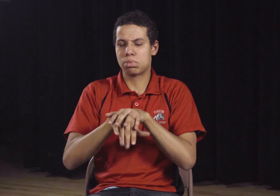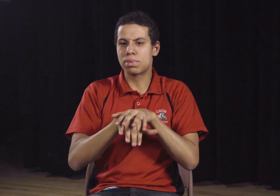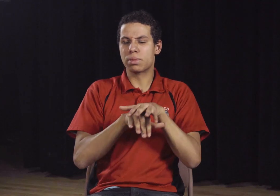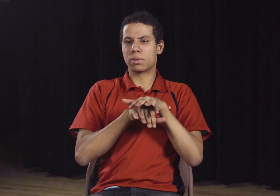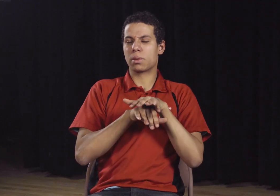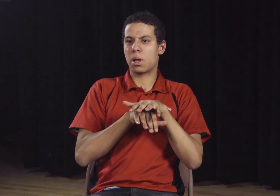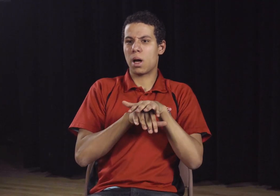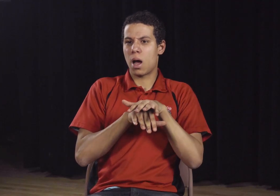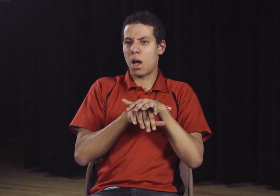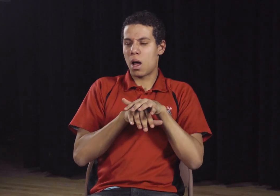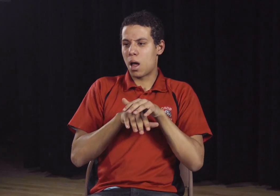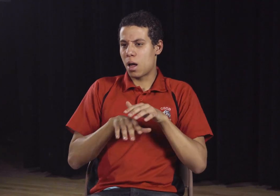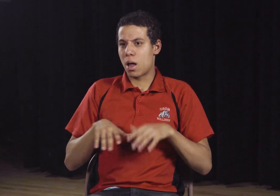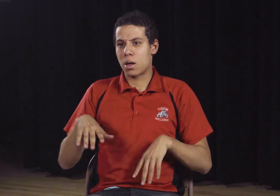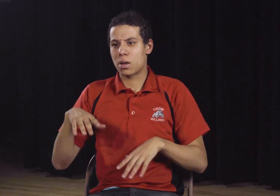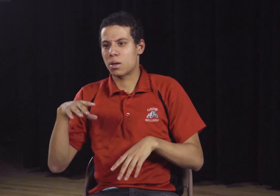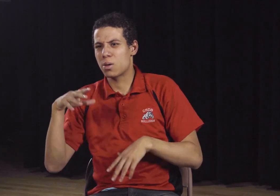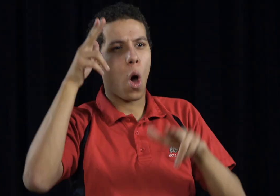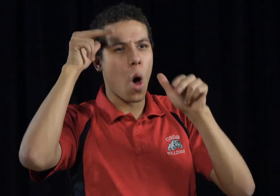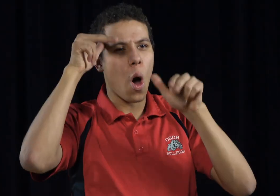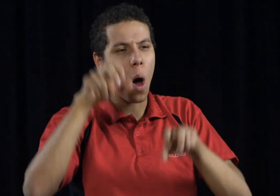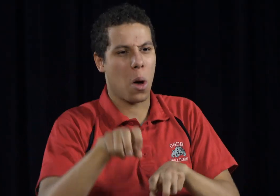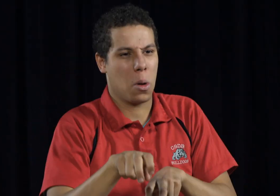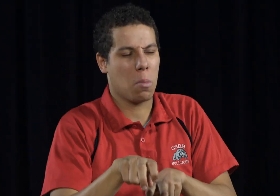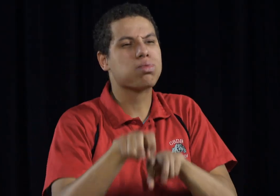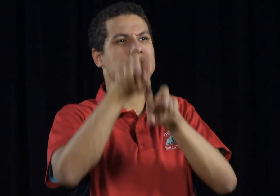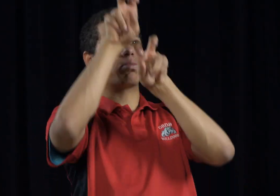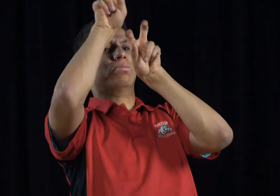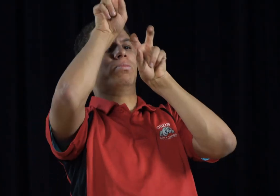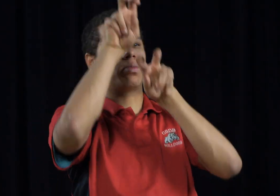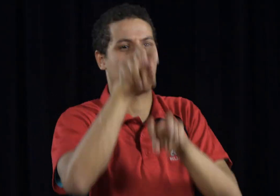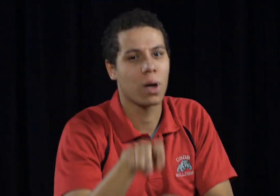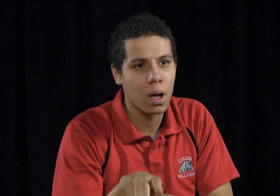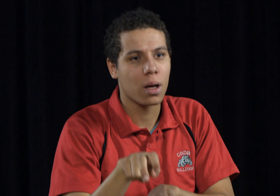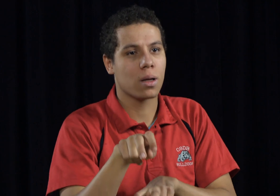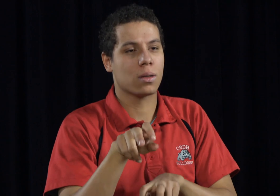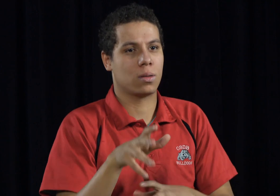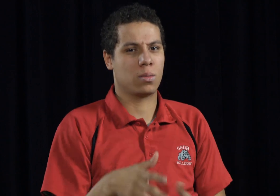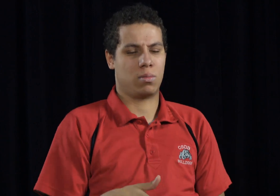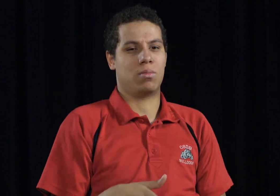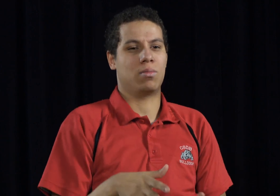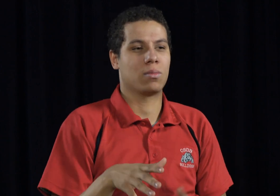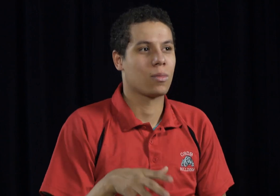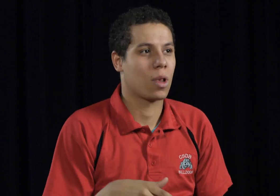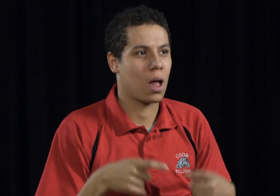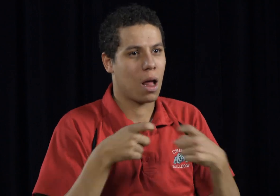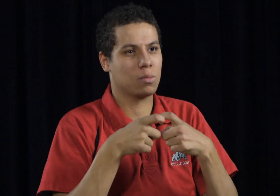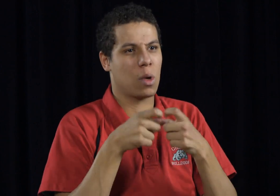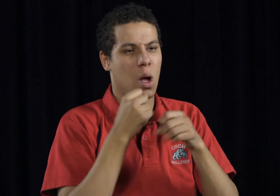People also noted that the horses would rear back as they felt the electrical shocks going through their shoes.